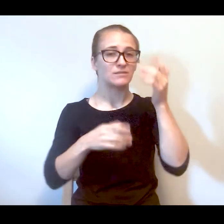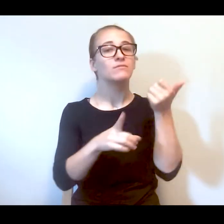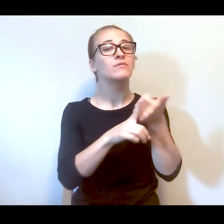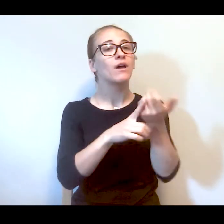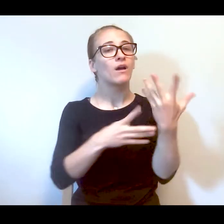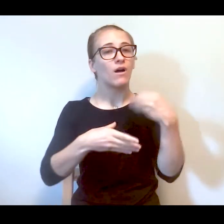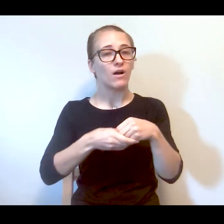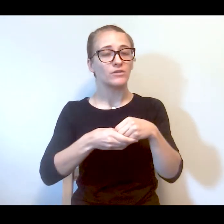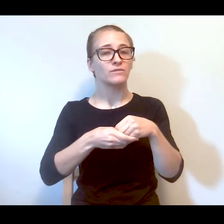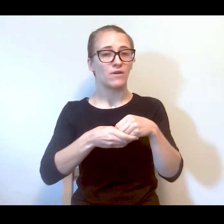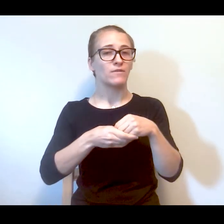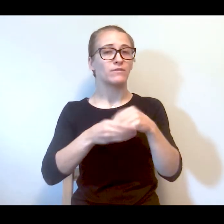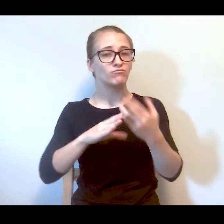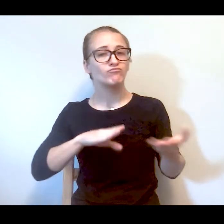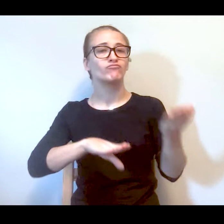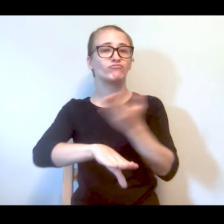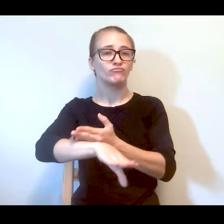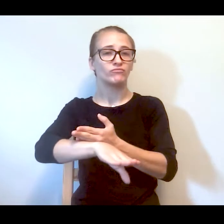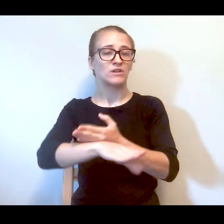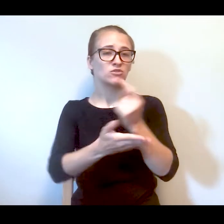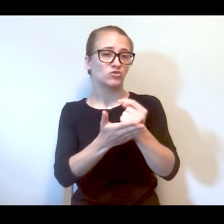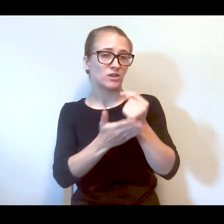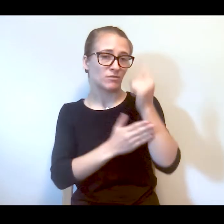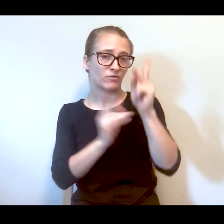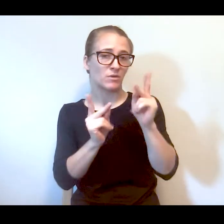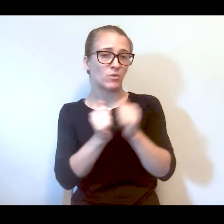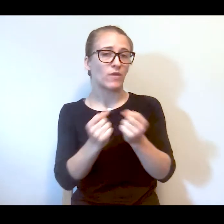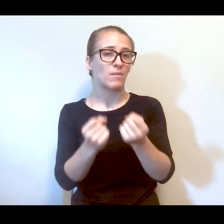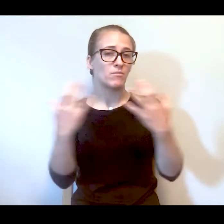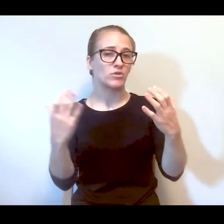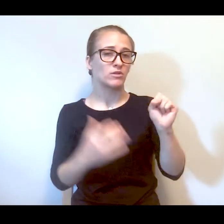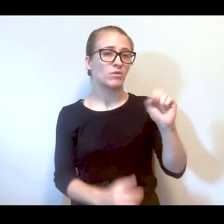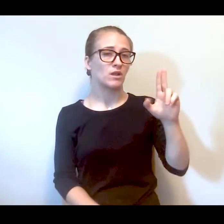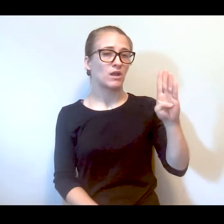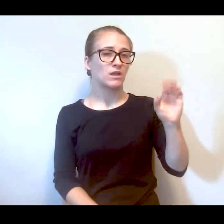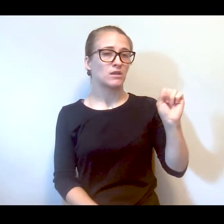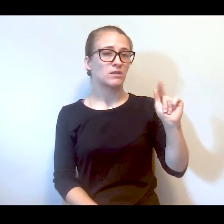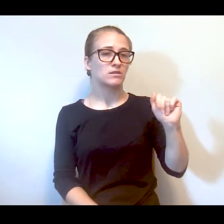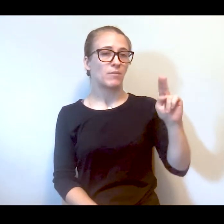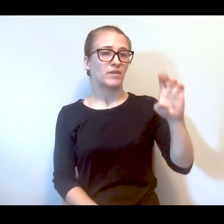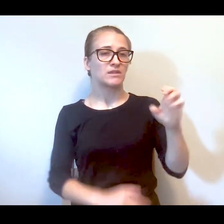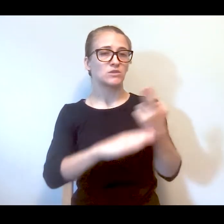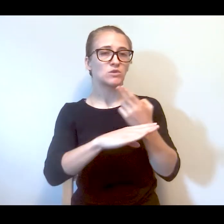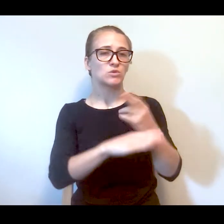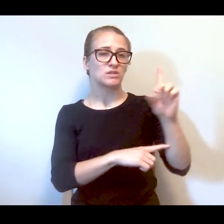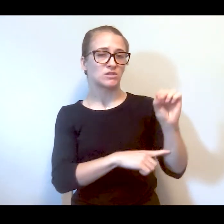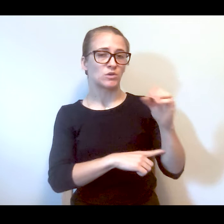She's also involved in improving treatment for people with multiple substance abuse disorders and